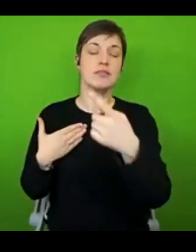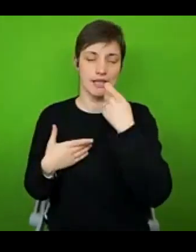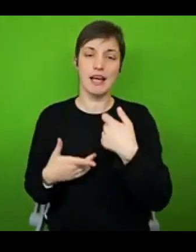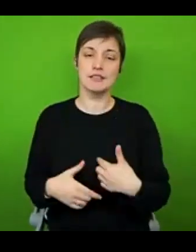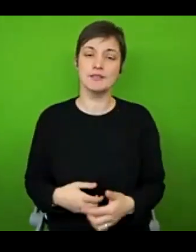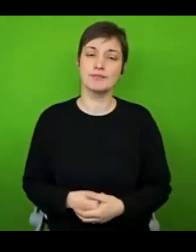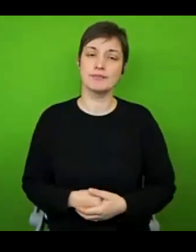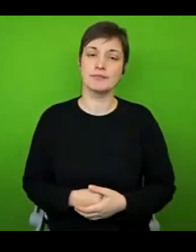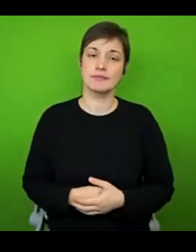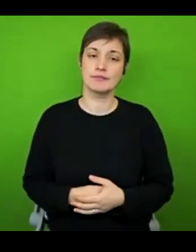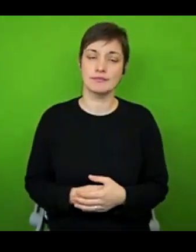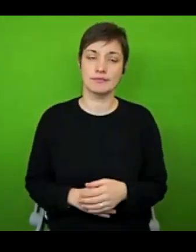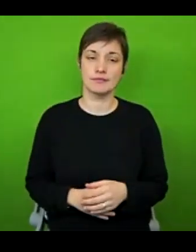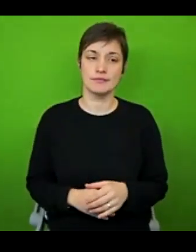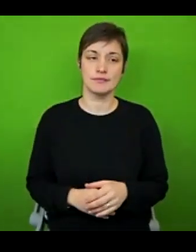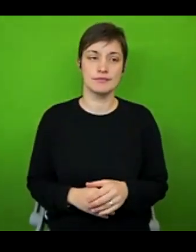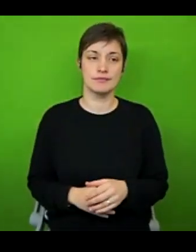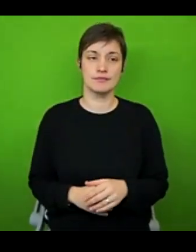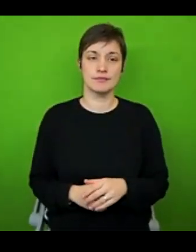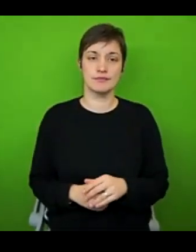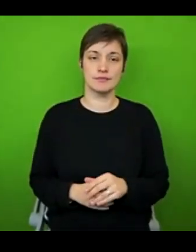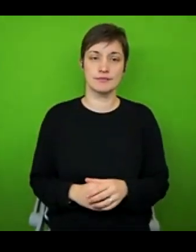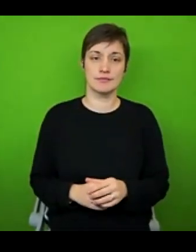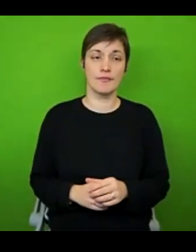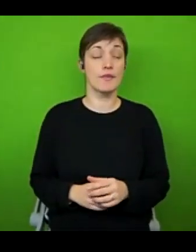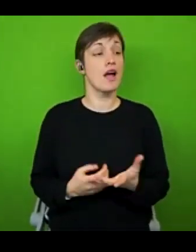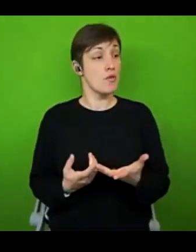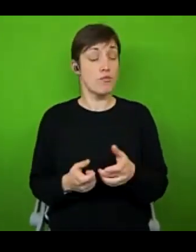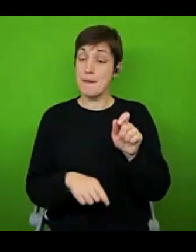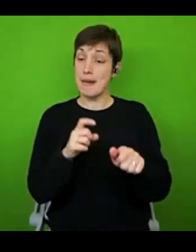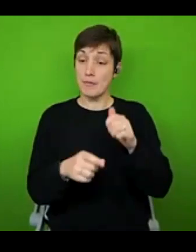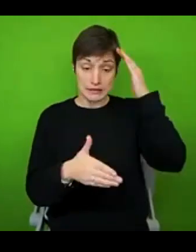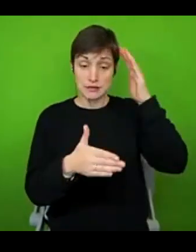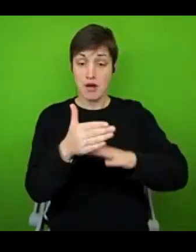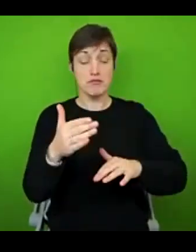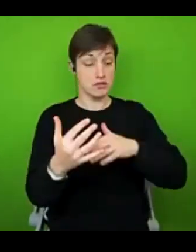And yeah, people do have mixed experiences on this. But personally, I think there is some sort of balance to be